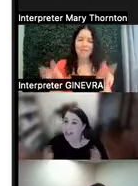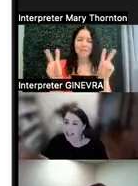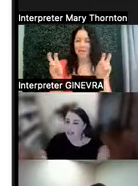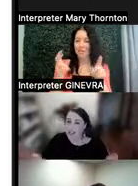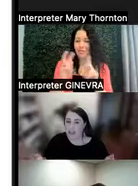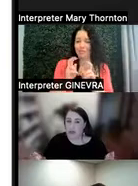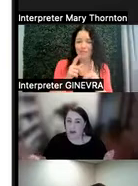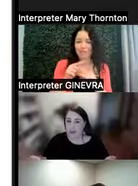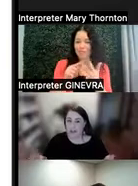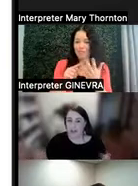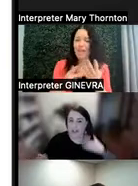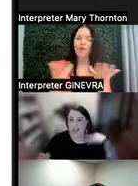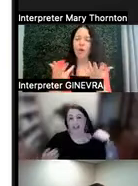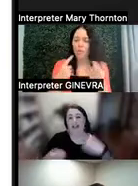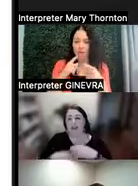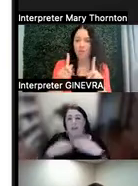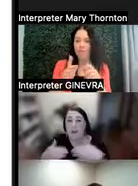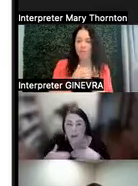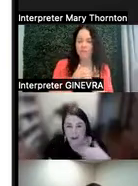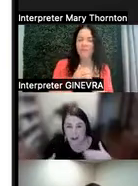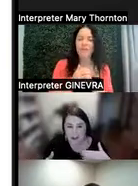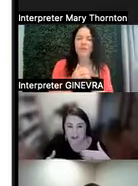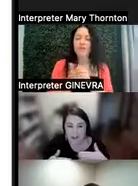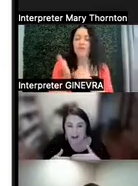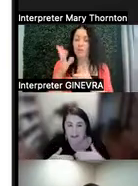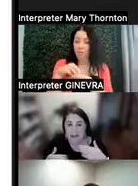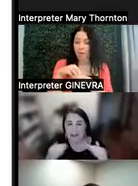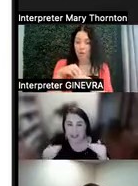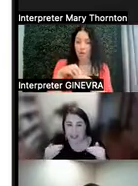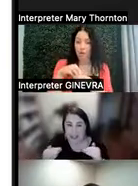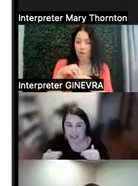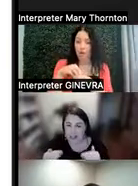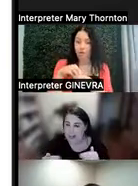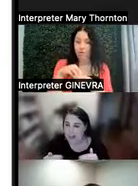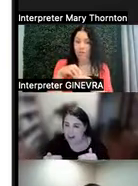that we need to accomplish. So part of looking at a strengths-based model